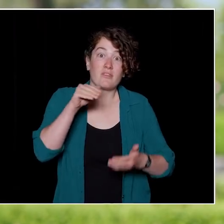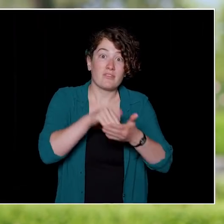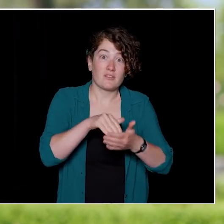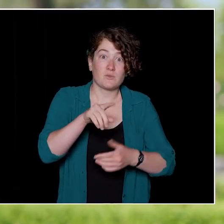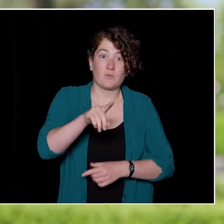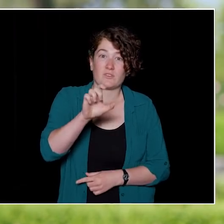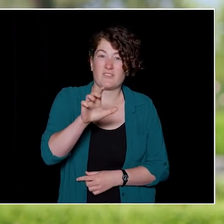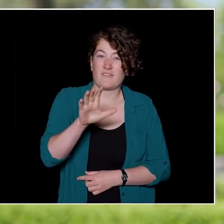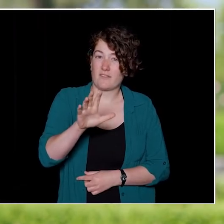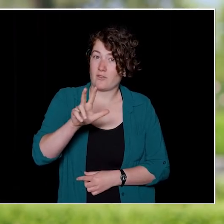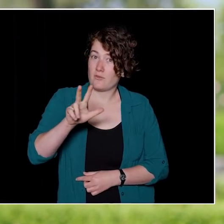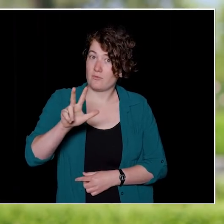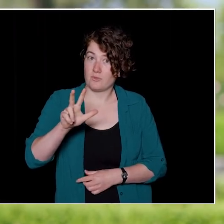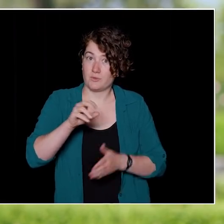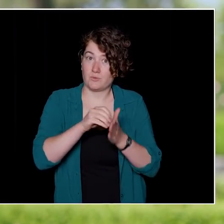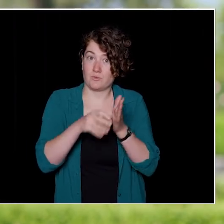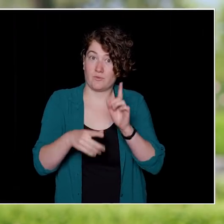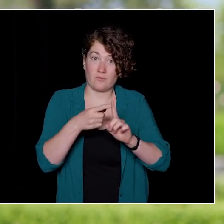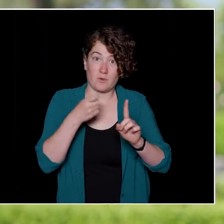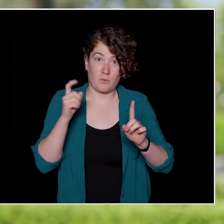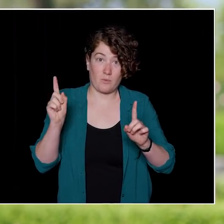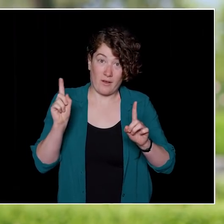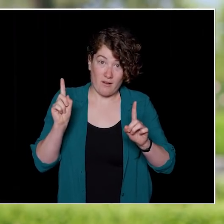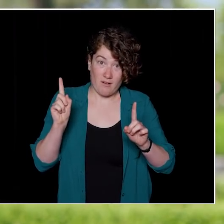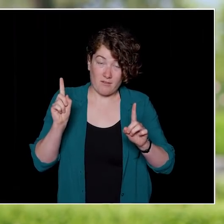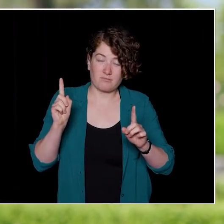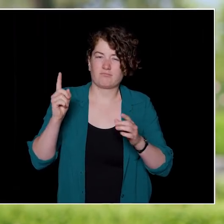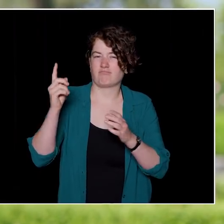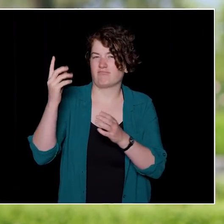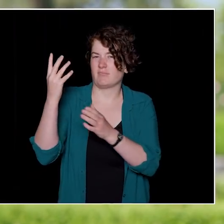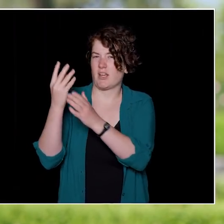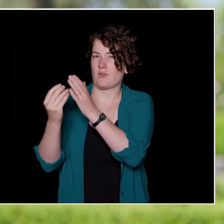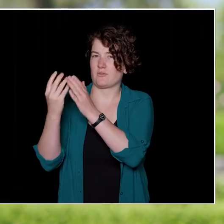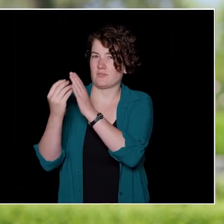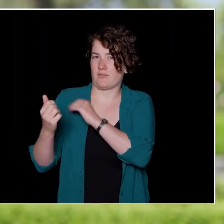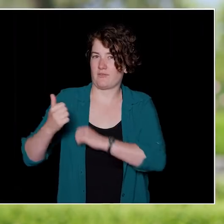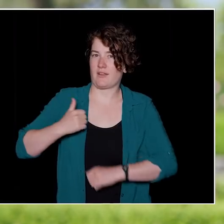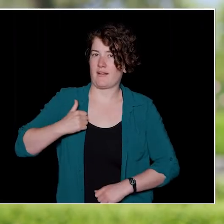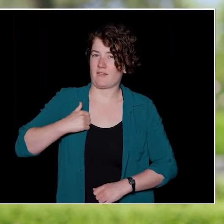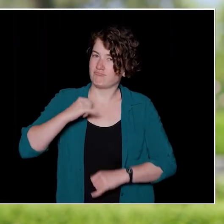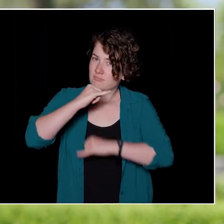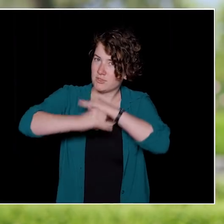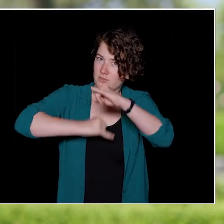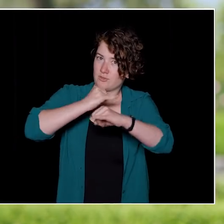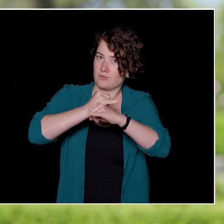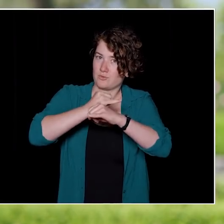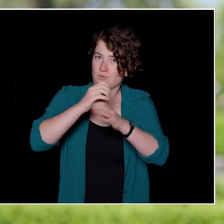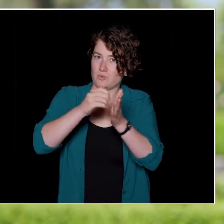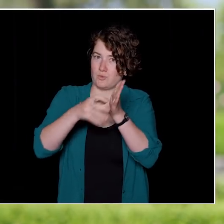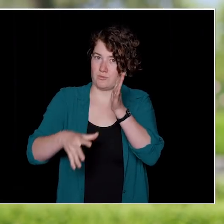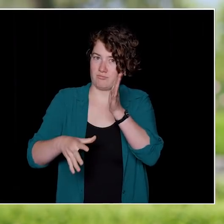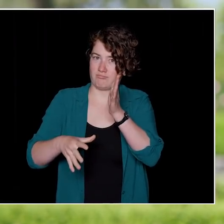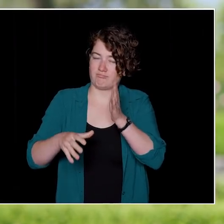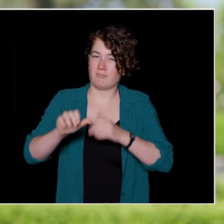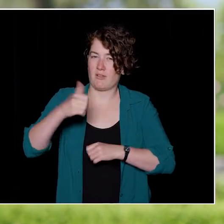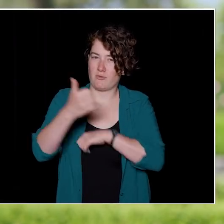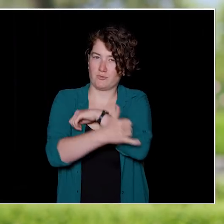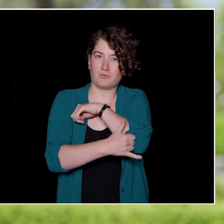3,153 students are from outside of Canada, our international students.